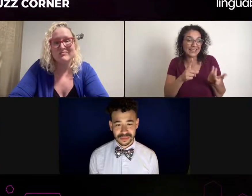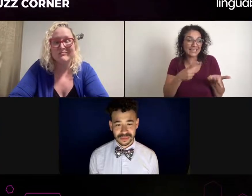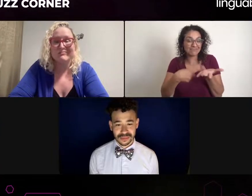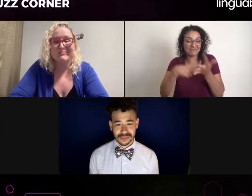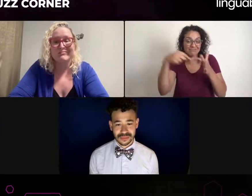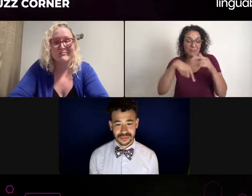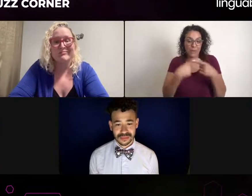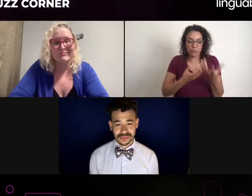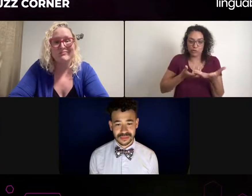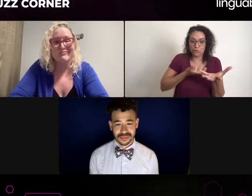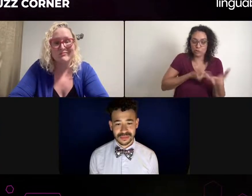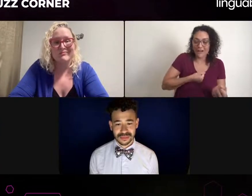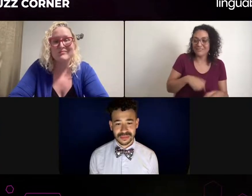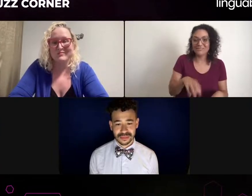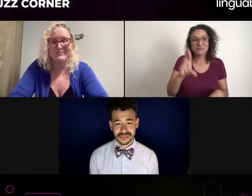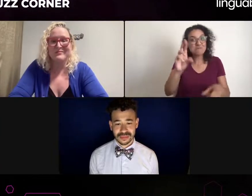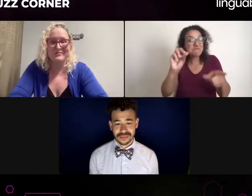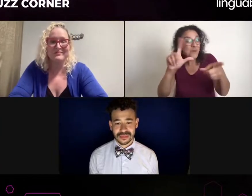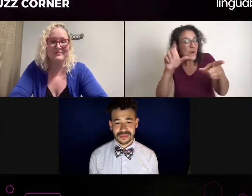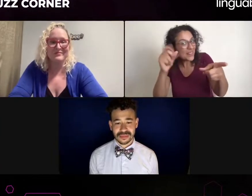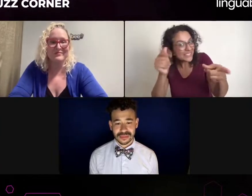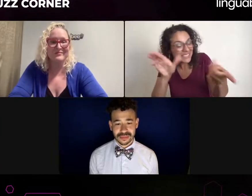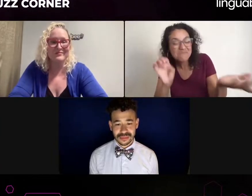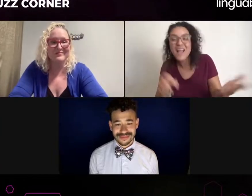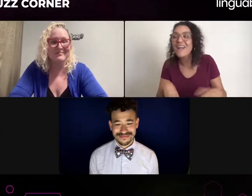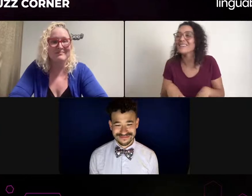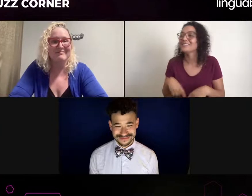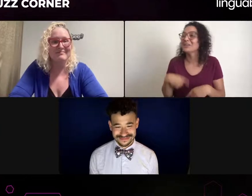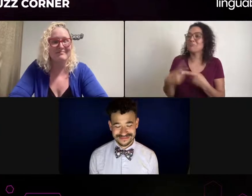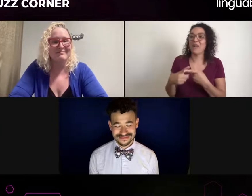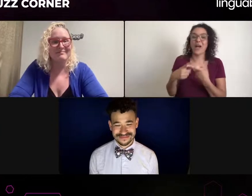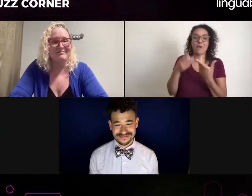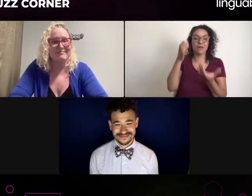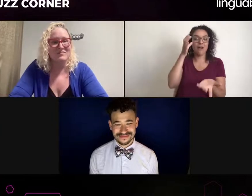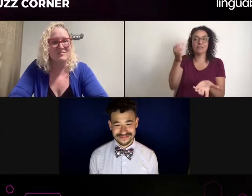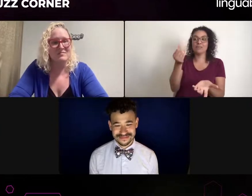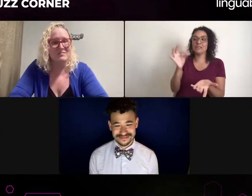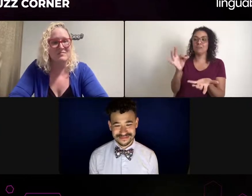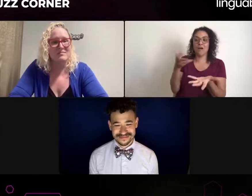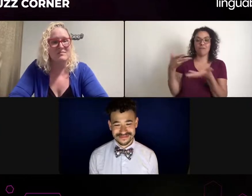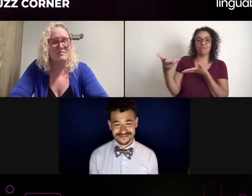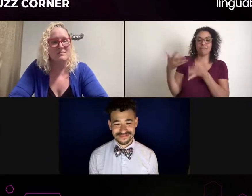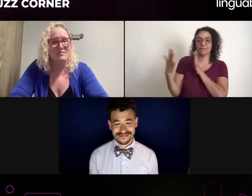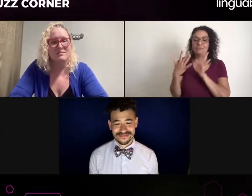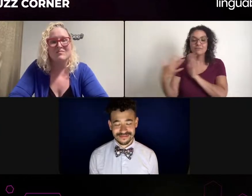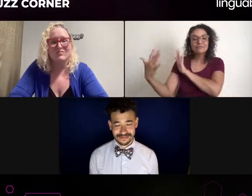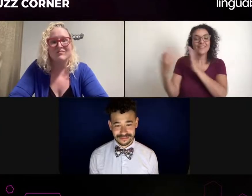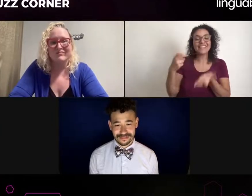And I remember there was a monologue and the interpreter of course, I mean, they had this script as well